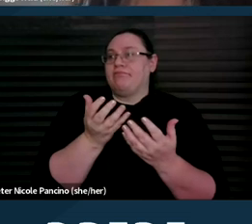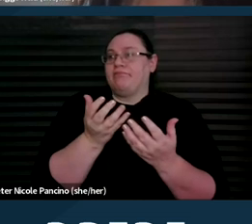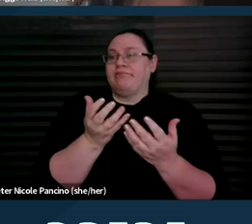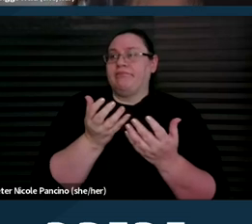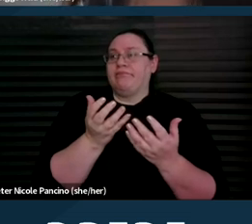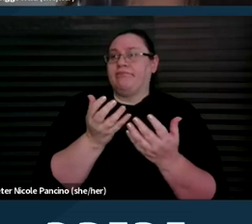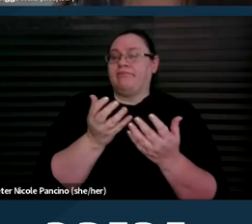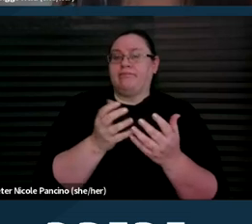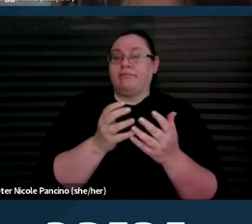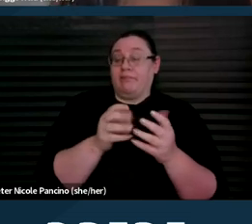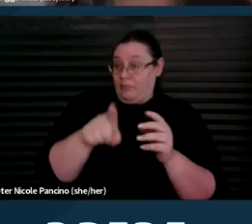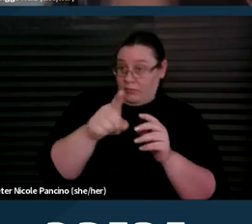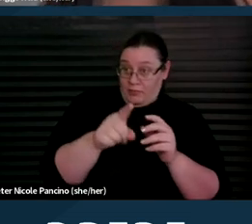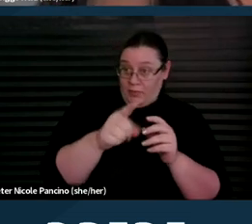of non-conforming minds and bodies.